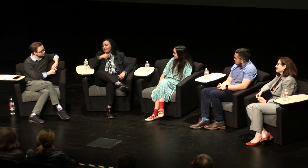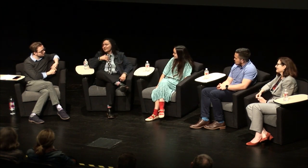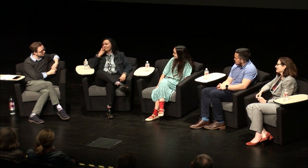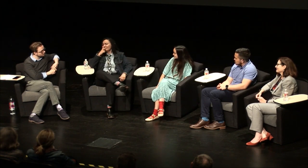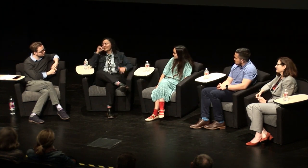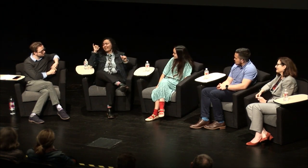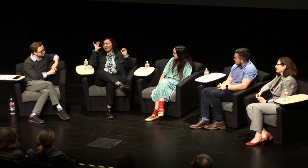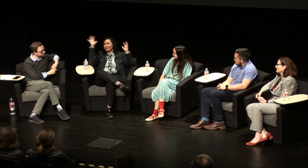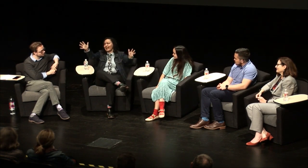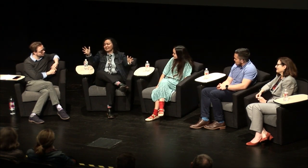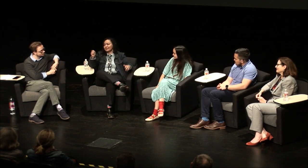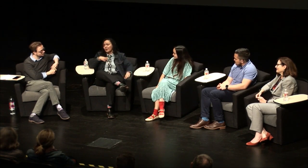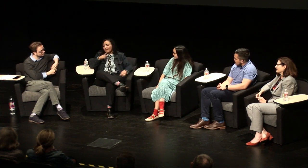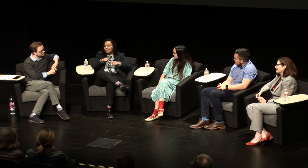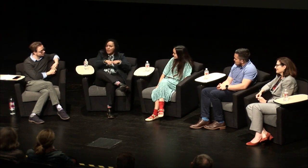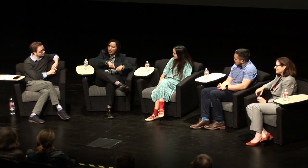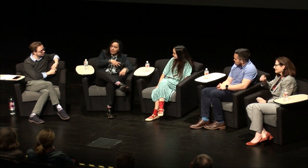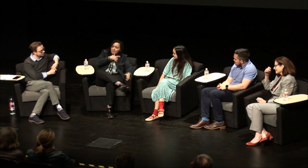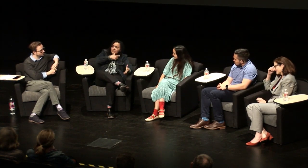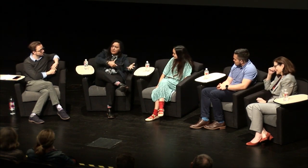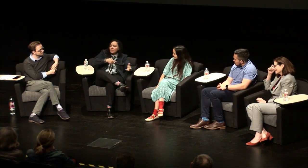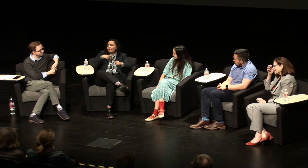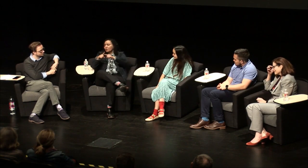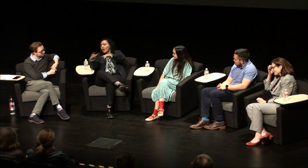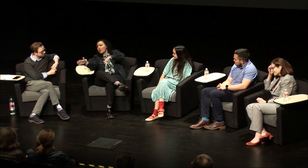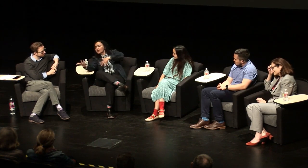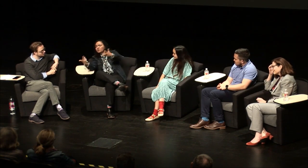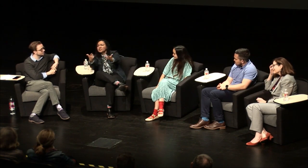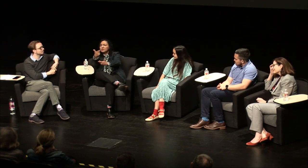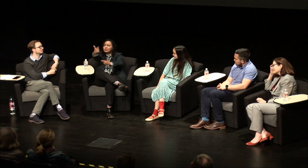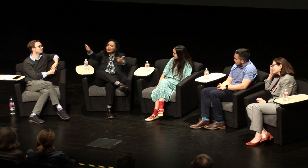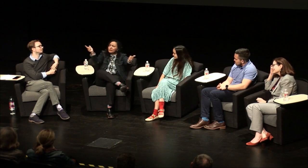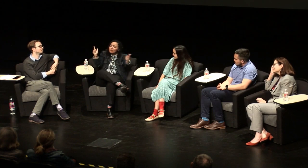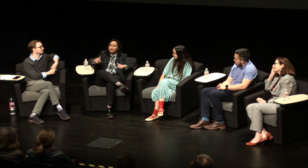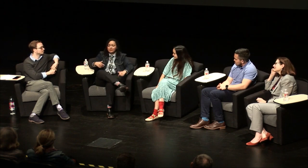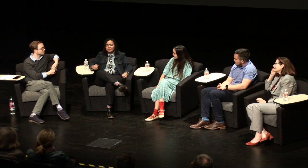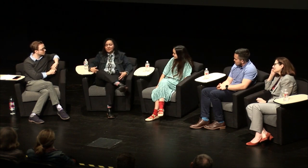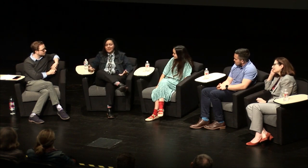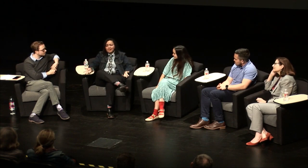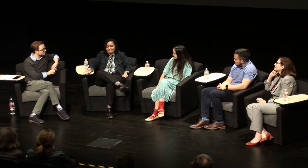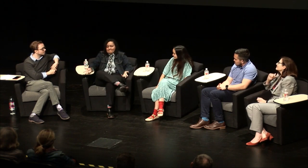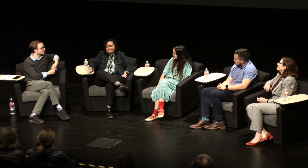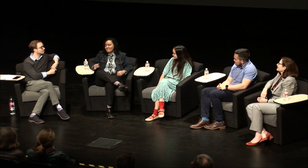and my mom and my dad sign but nobody else does so I have to rely on my family